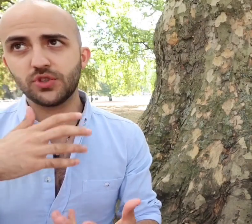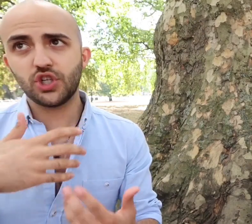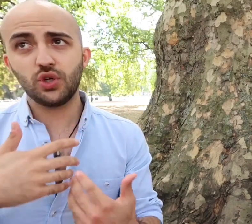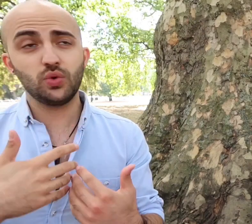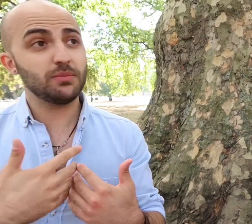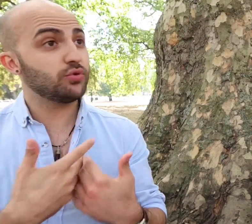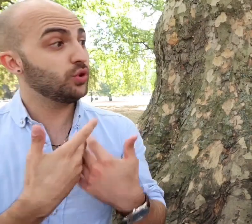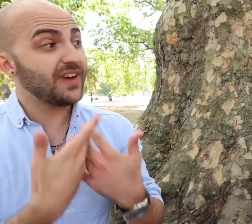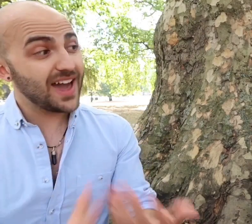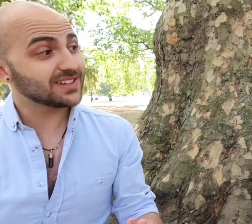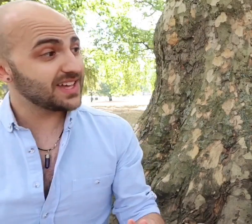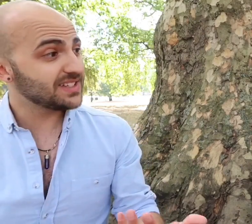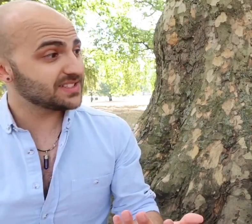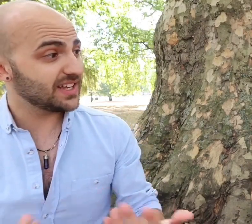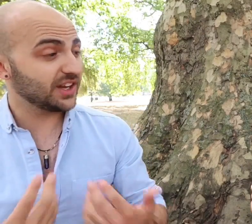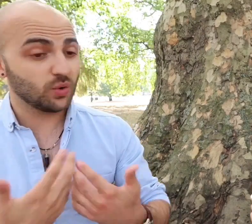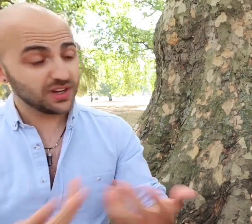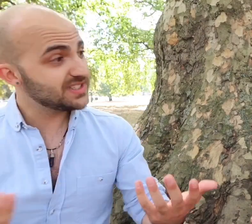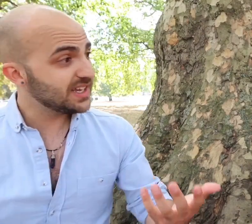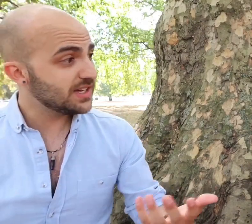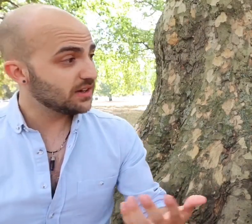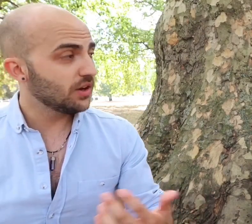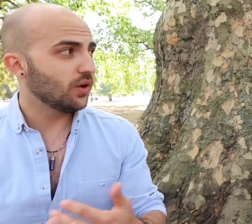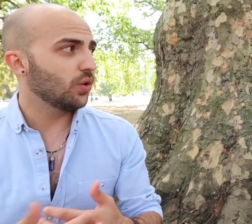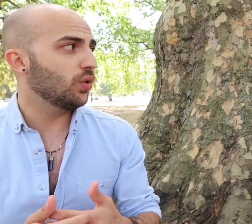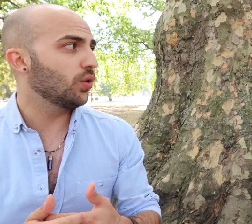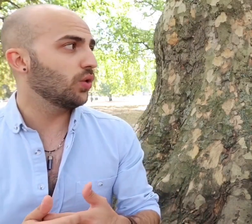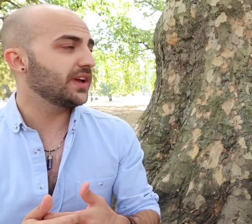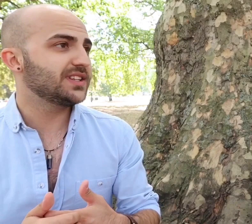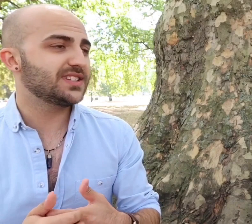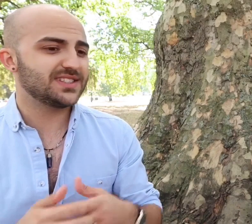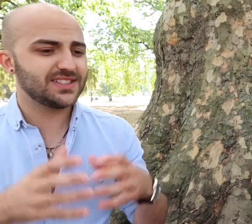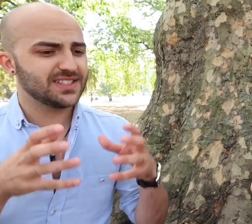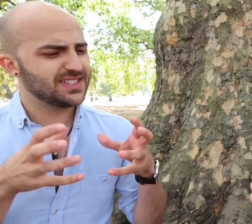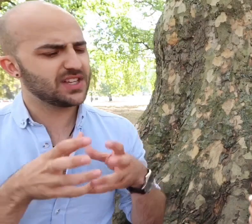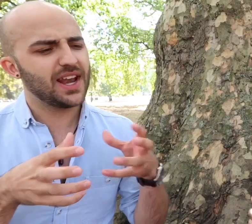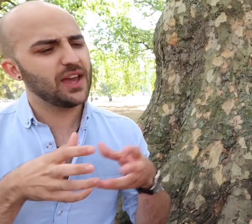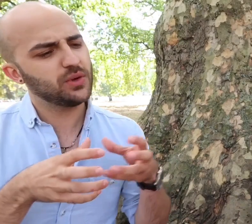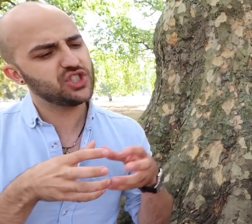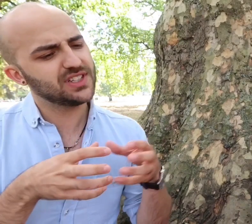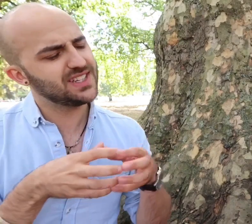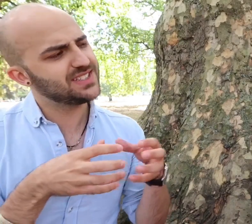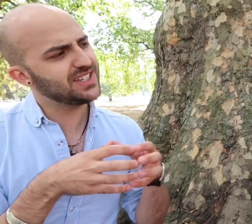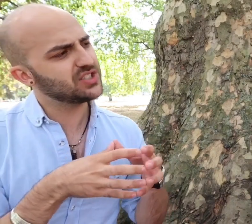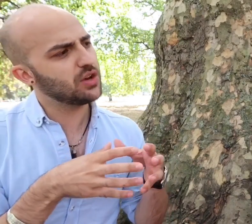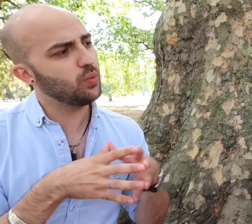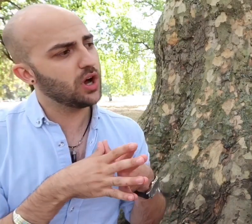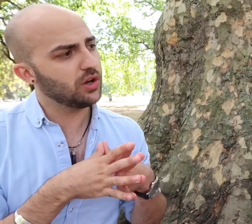improve access and equality or does the sign language exists in its own world?